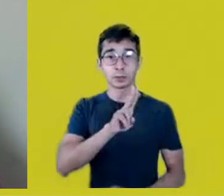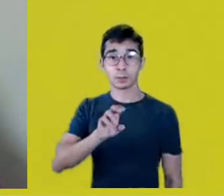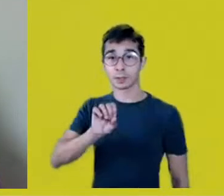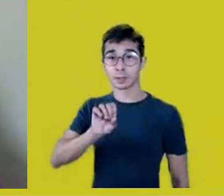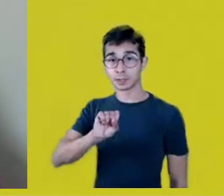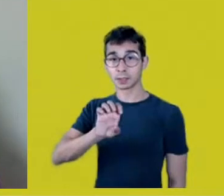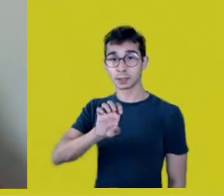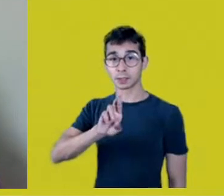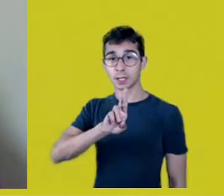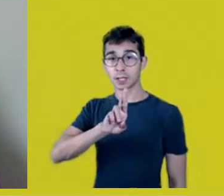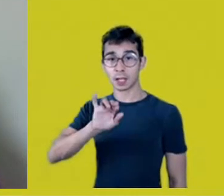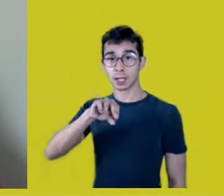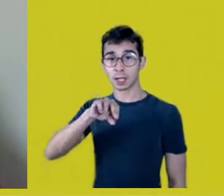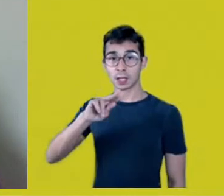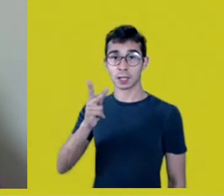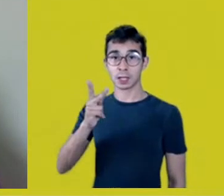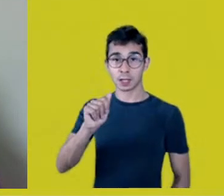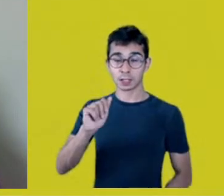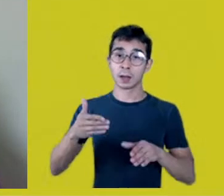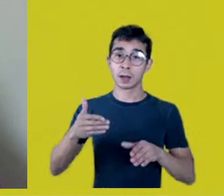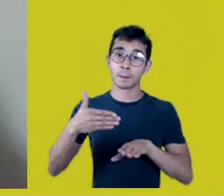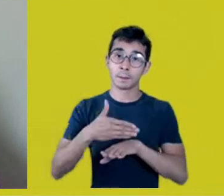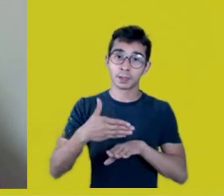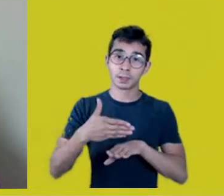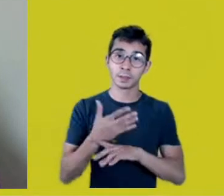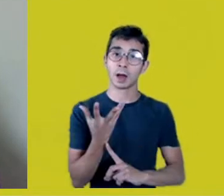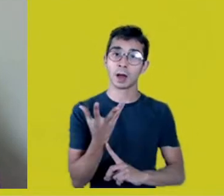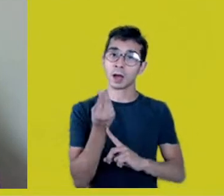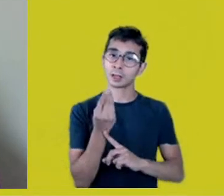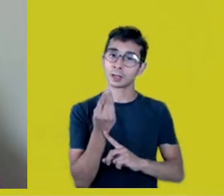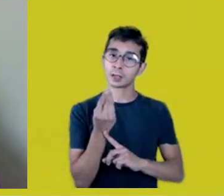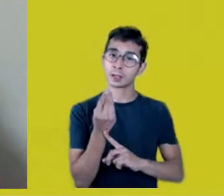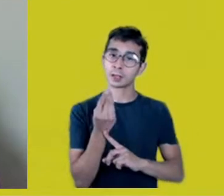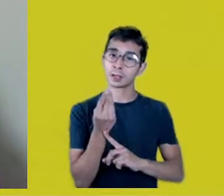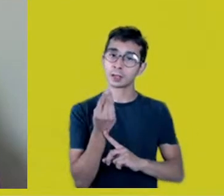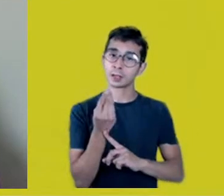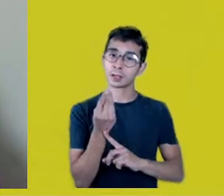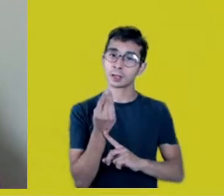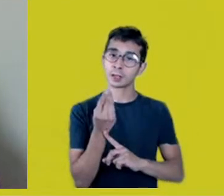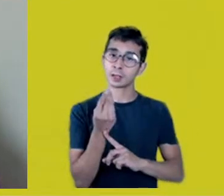at the Culture Pool Kanhgág Jãre at the French art exhibition